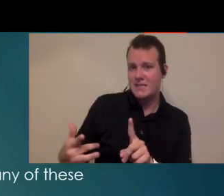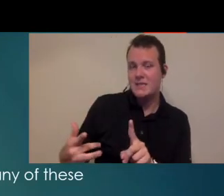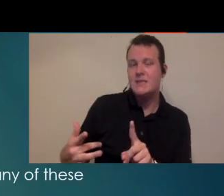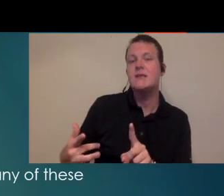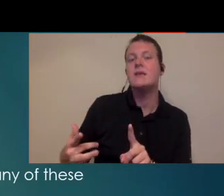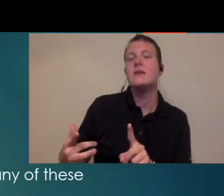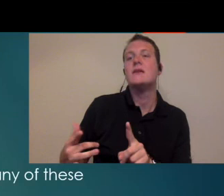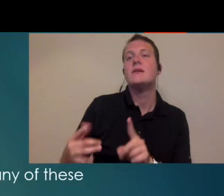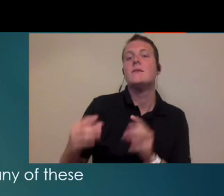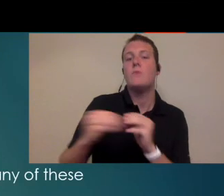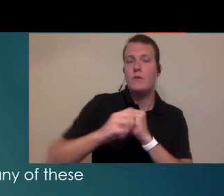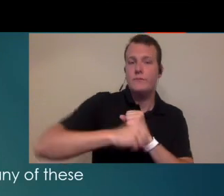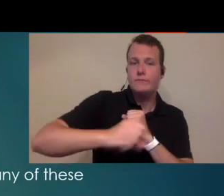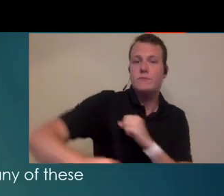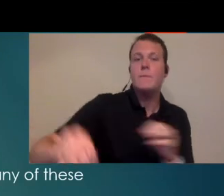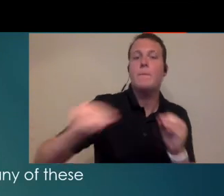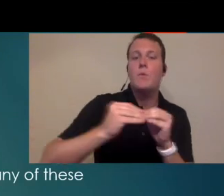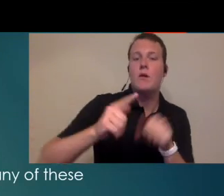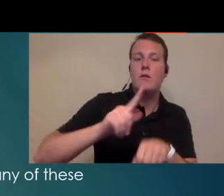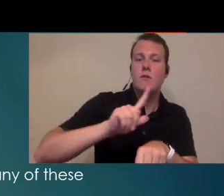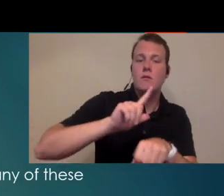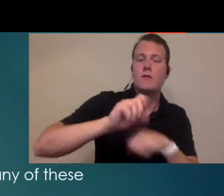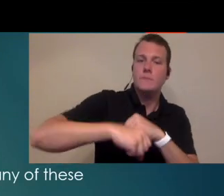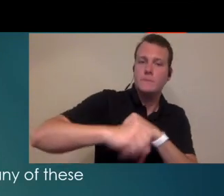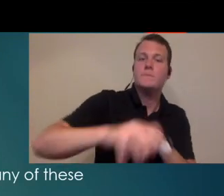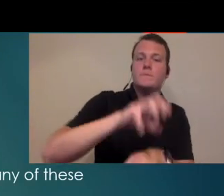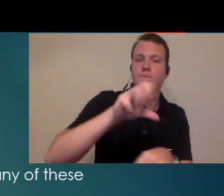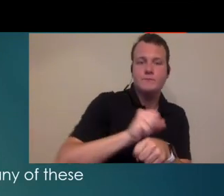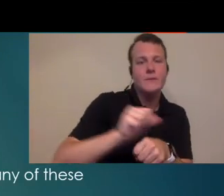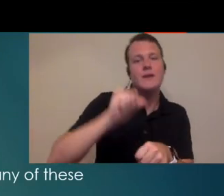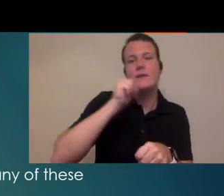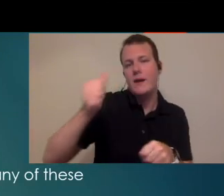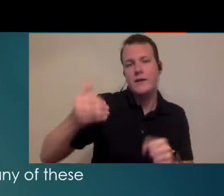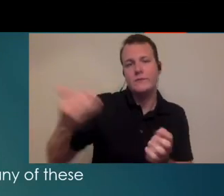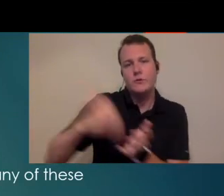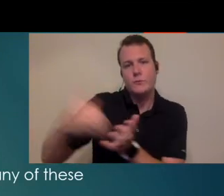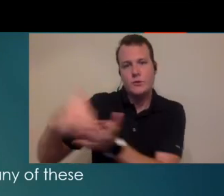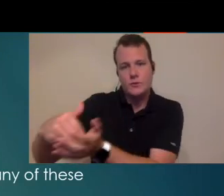more often than not longer appointments that aren't necessarily recurring